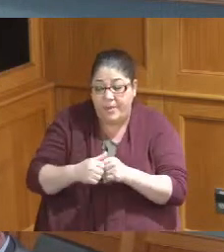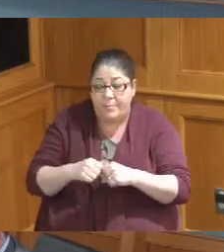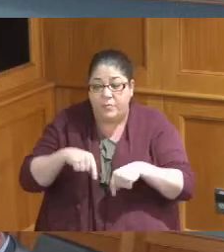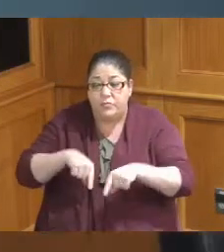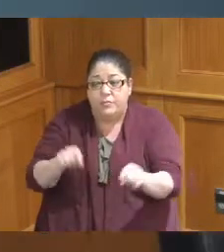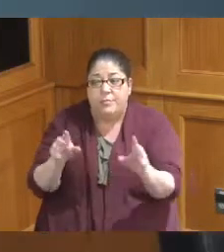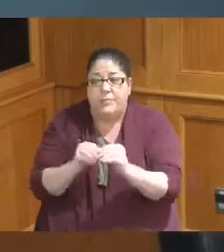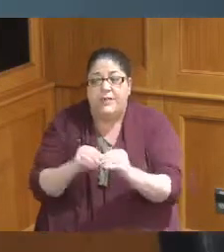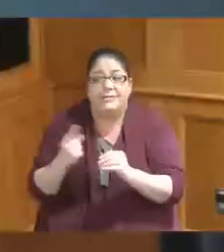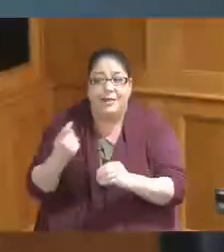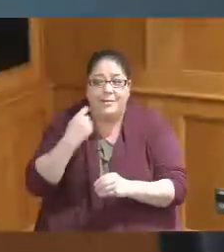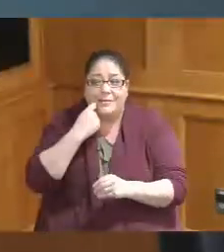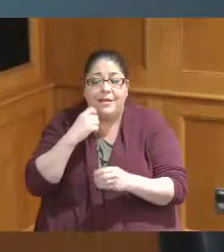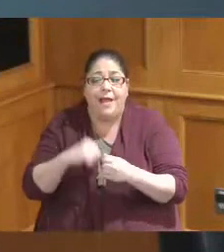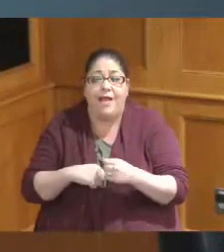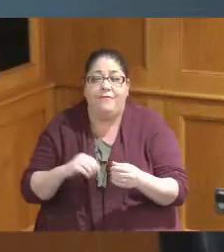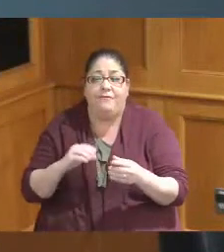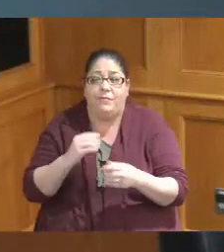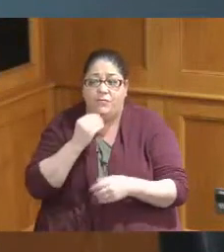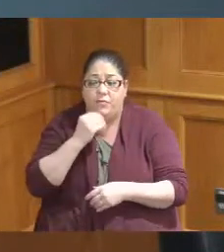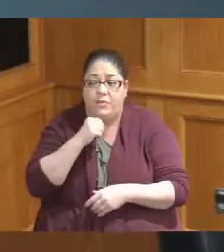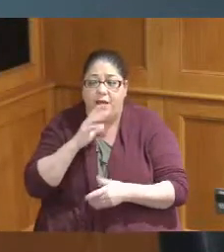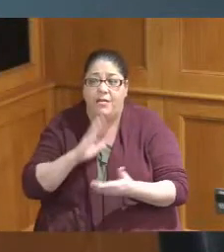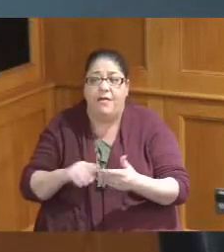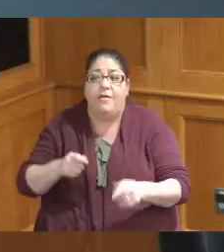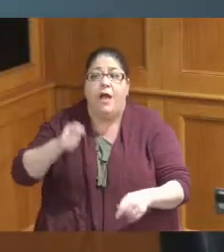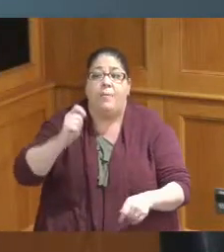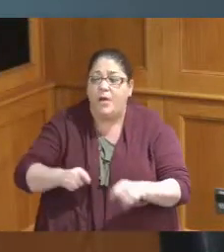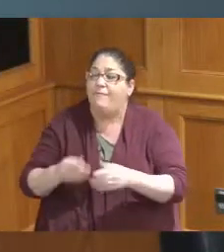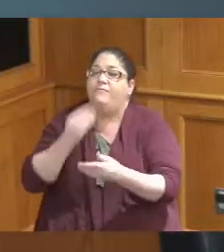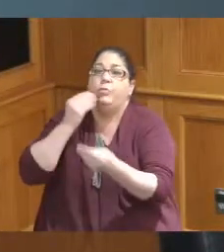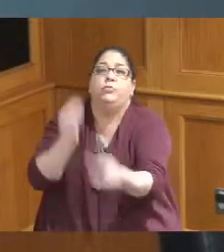have food and before we could get out the meeting with the guy we'll hit food already been delivered